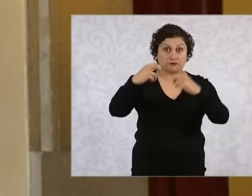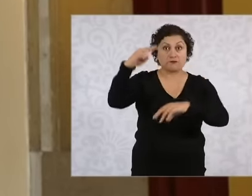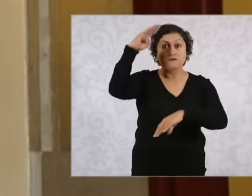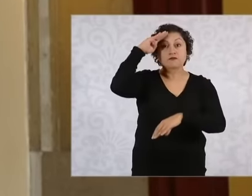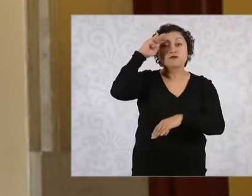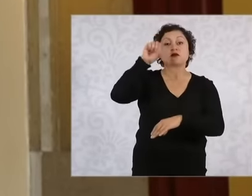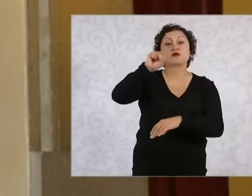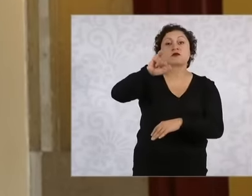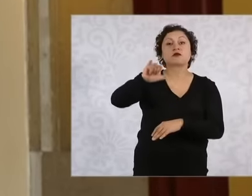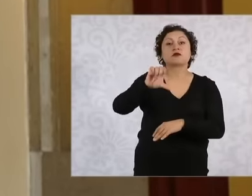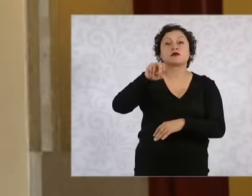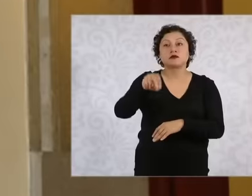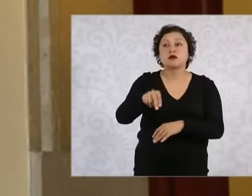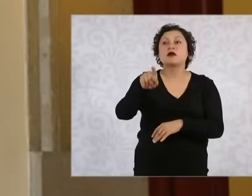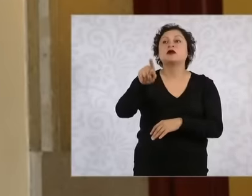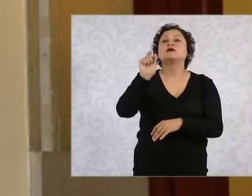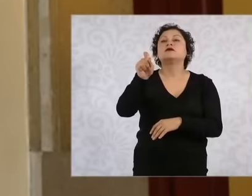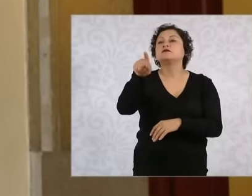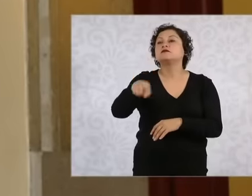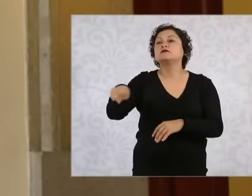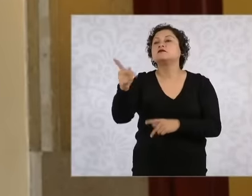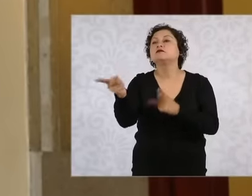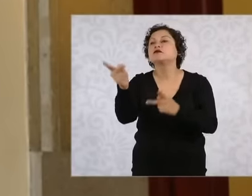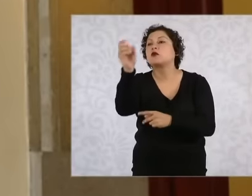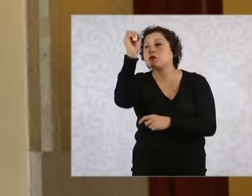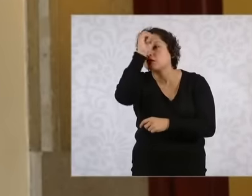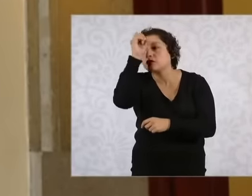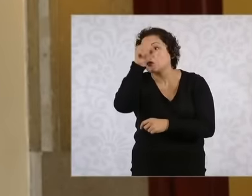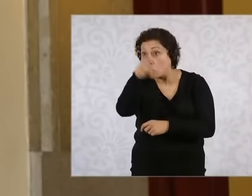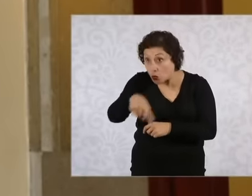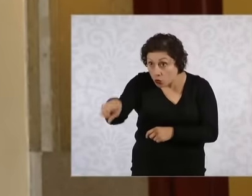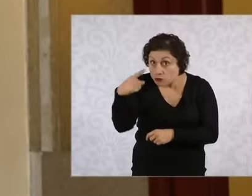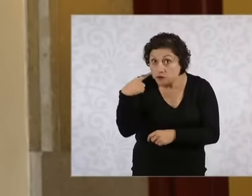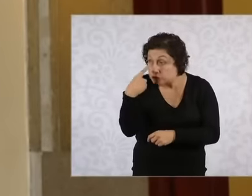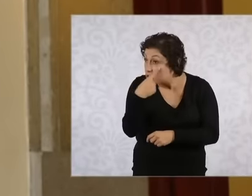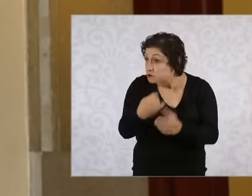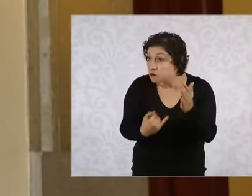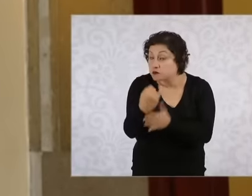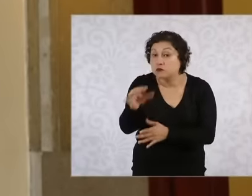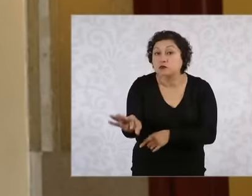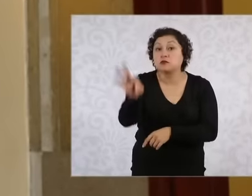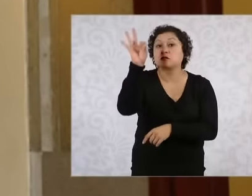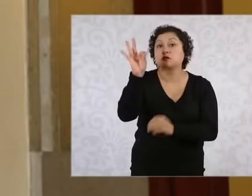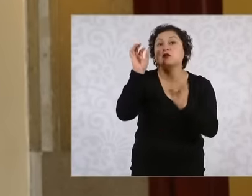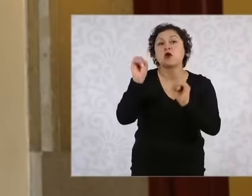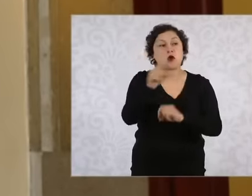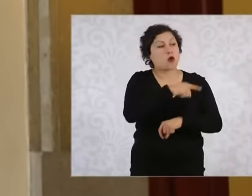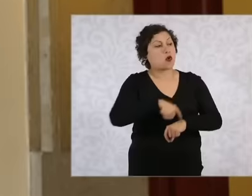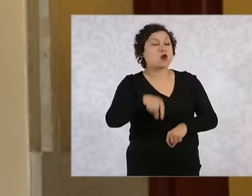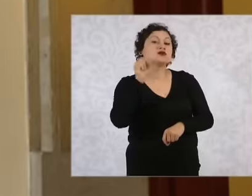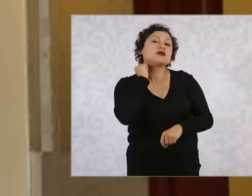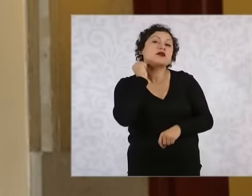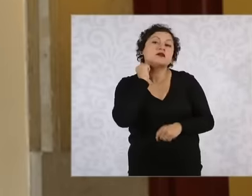that they should be elected by the people of Mexico, that is, we campaigned proposing the reform